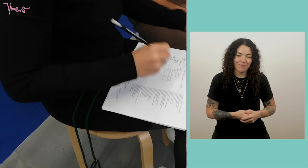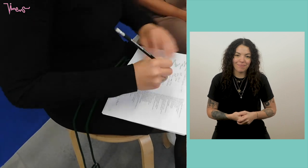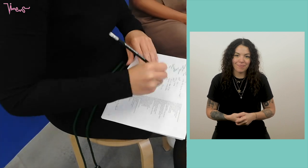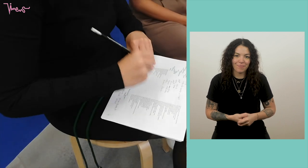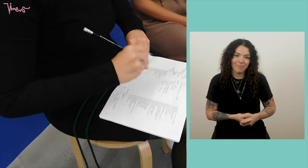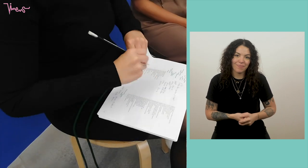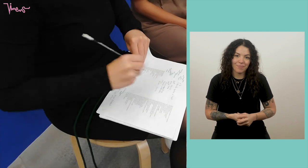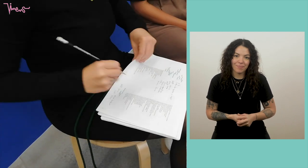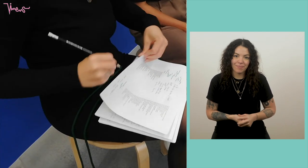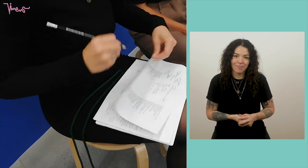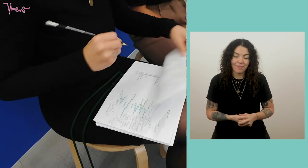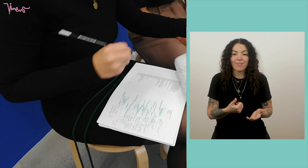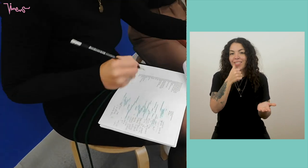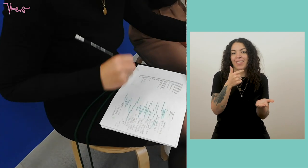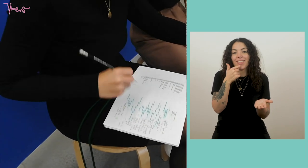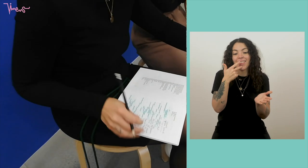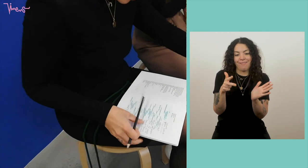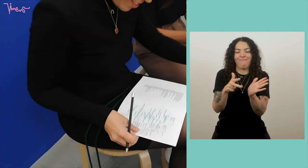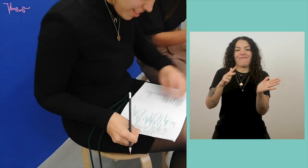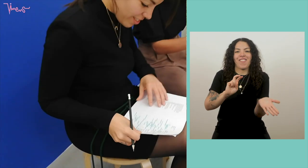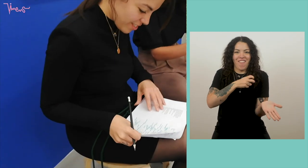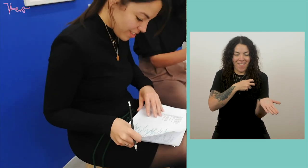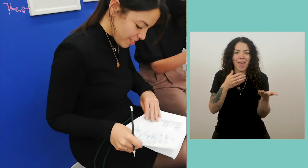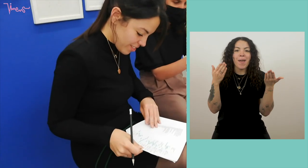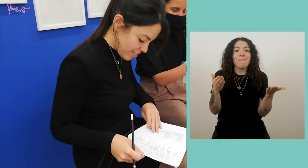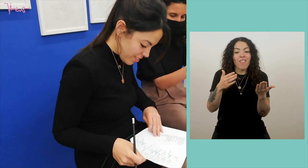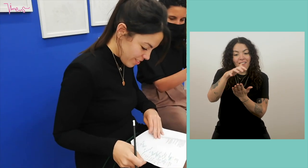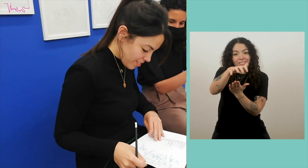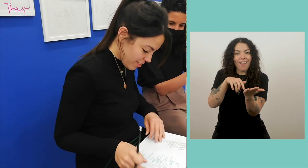Setup validated. It's time to take stock of the distribution of the text.